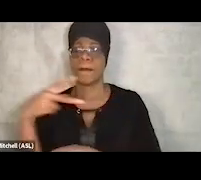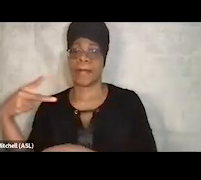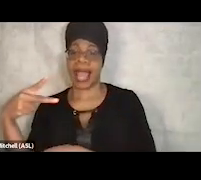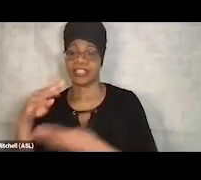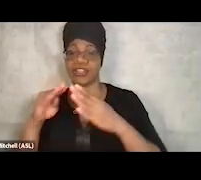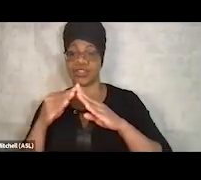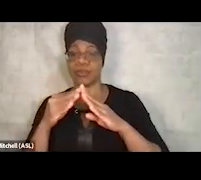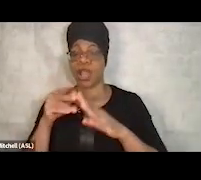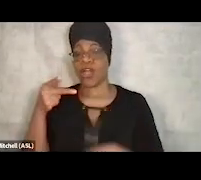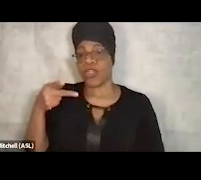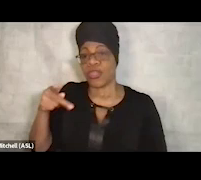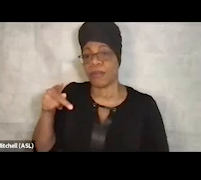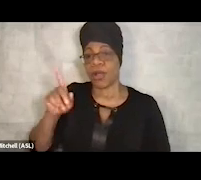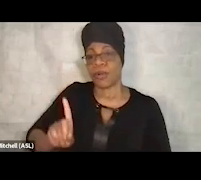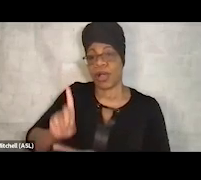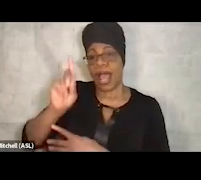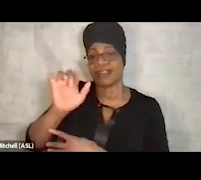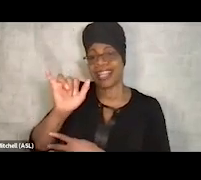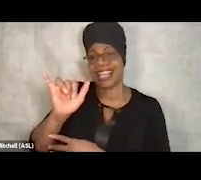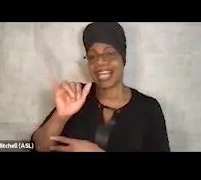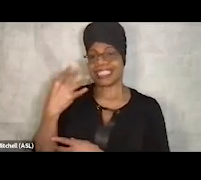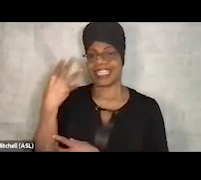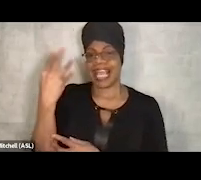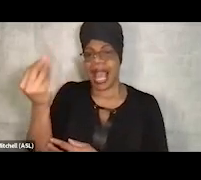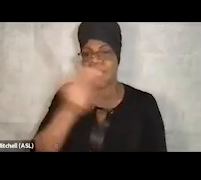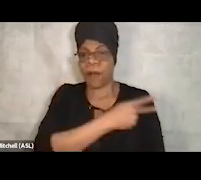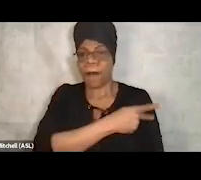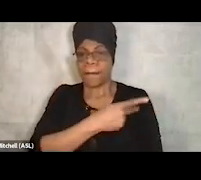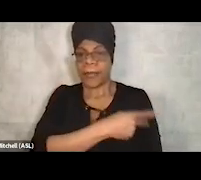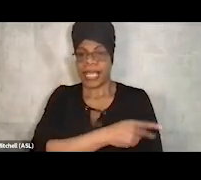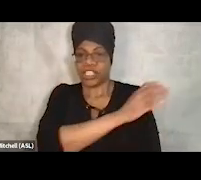to our outpatient clinics in different cities in Indiana,